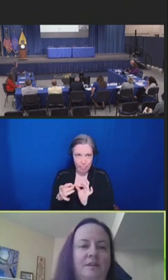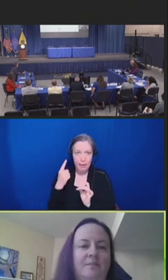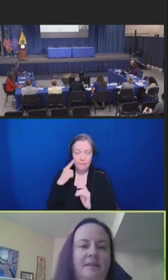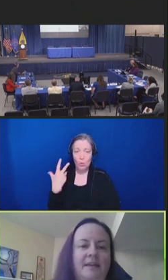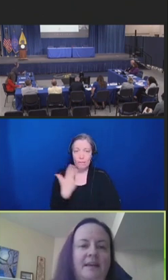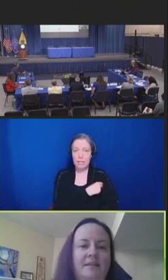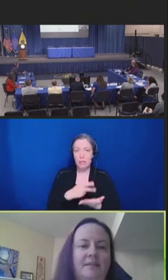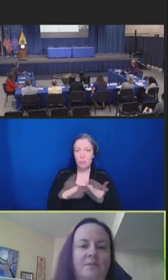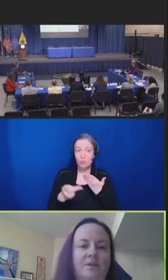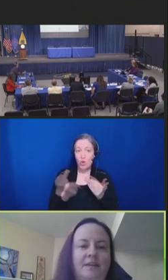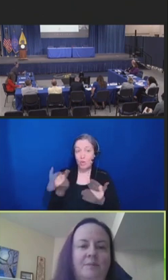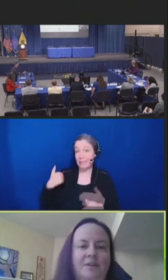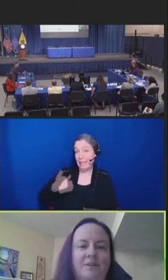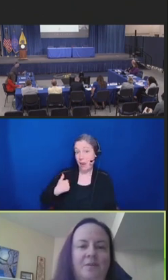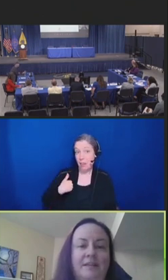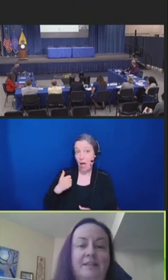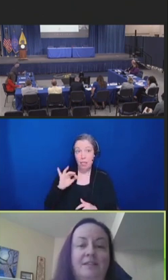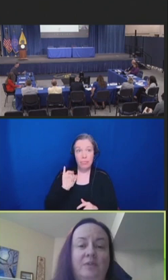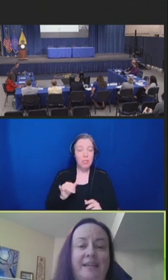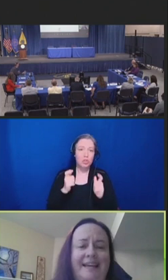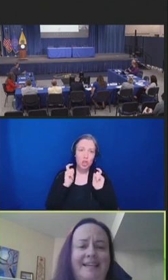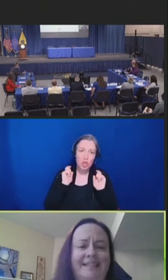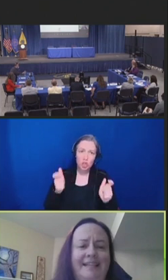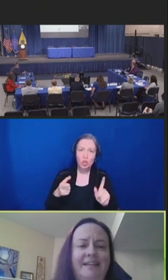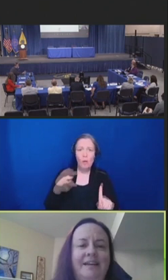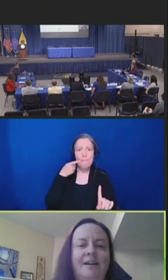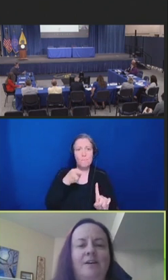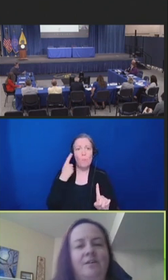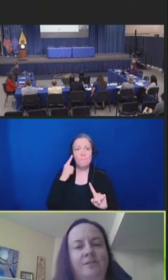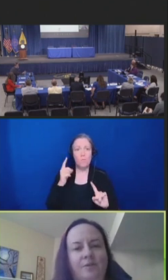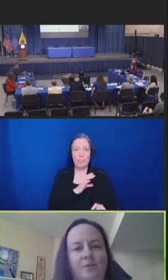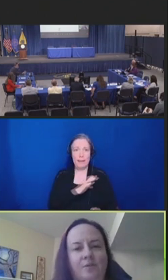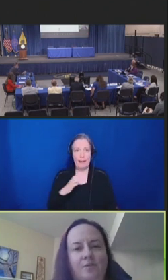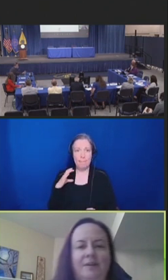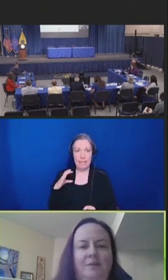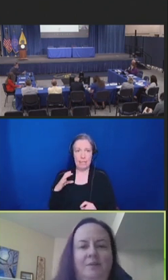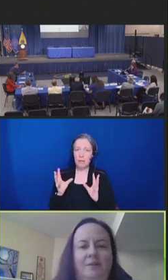the committee as this work has been ongoing since 2018, although we were a little busy